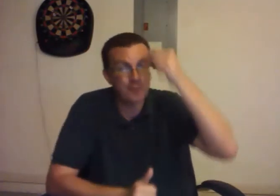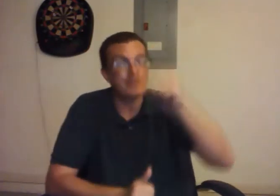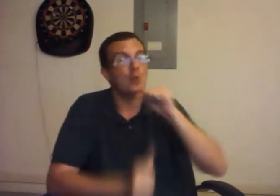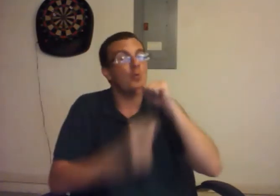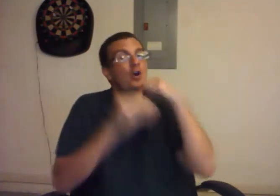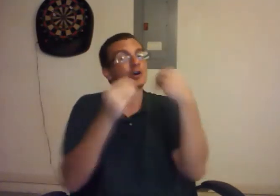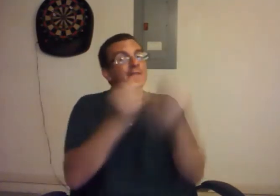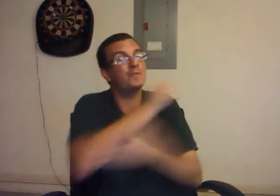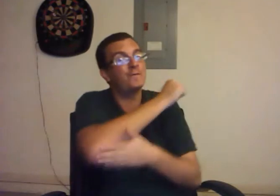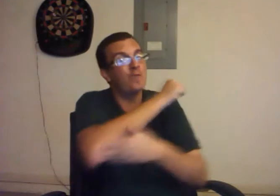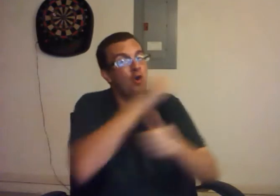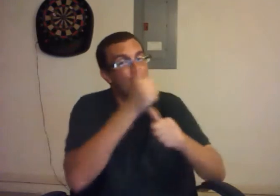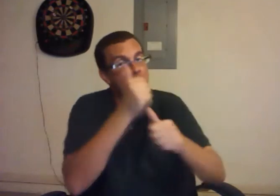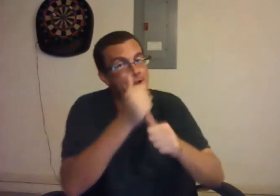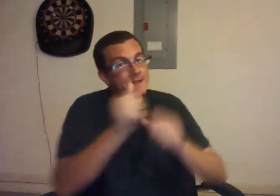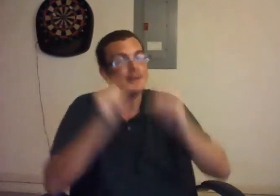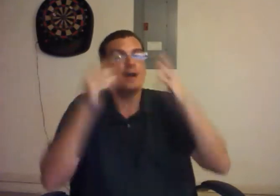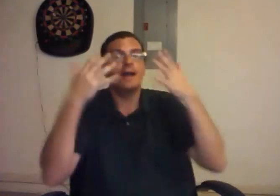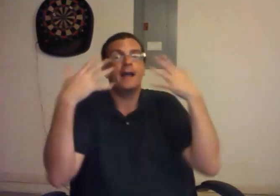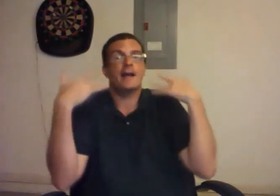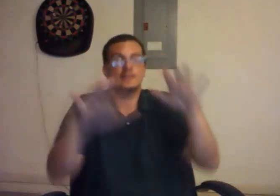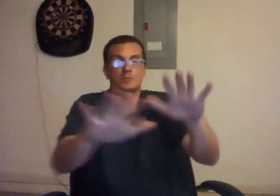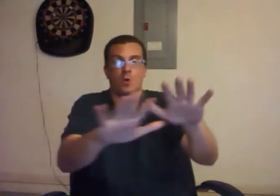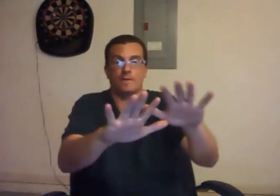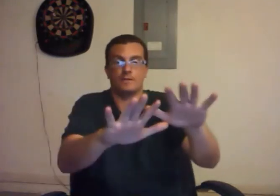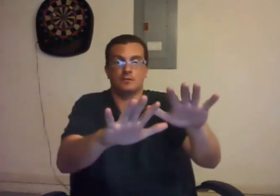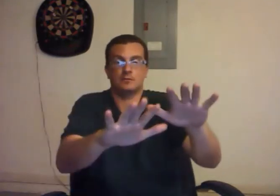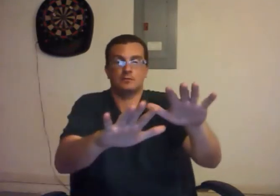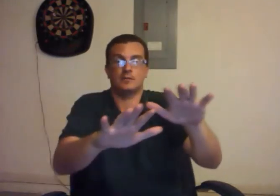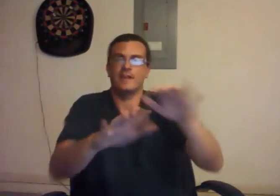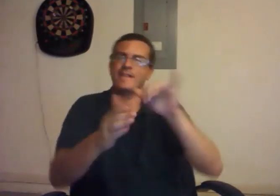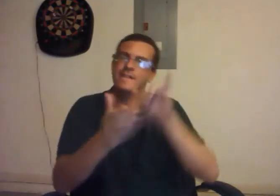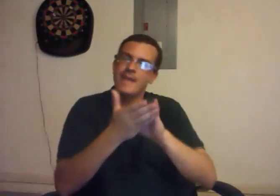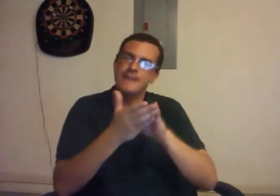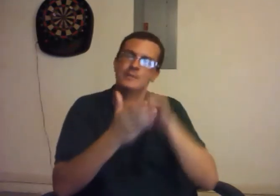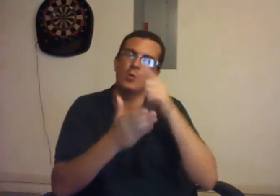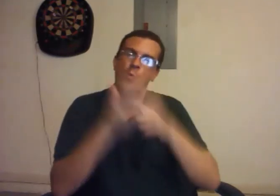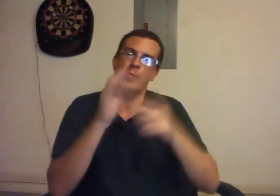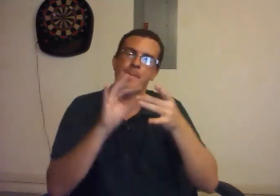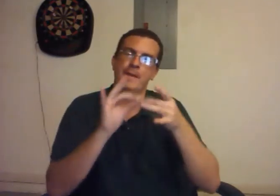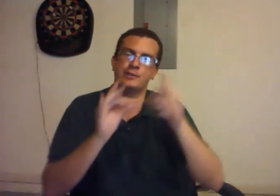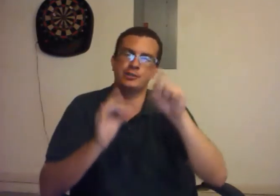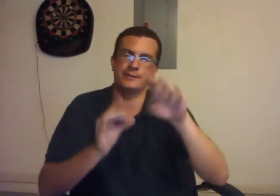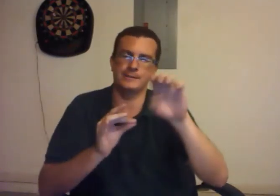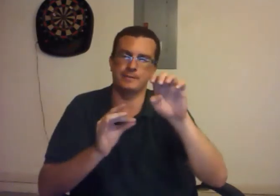"We're not going to give you foreign aid...... Hands off!" And that's what the message needs to be.